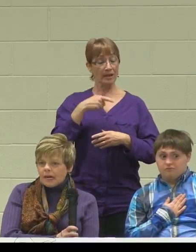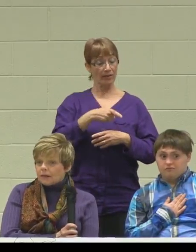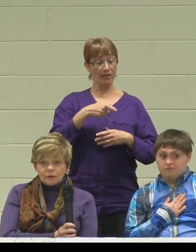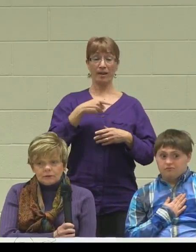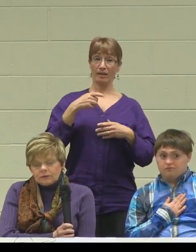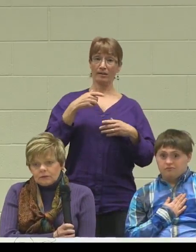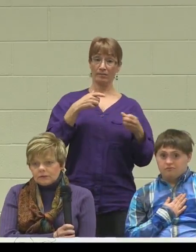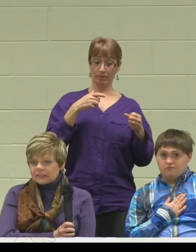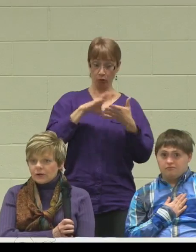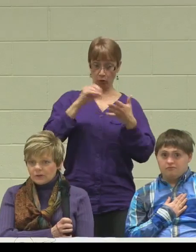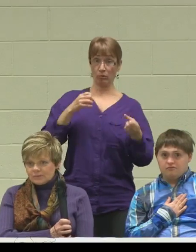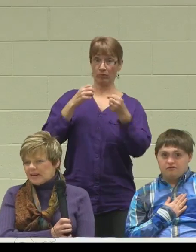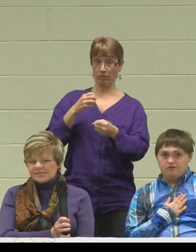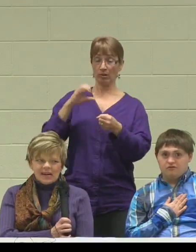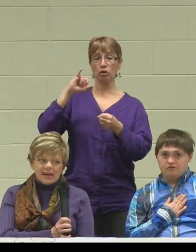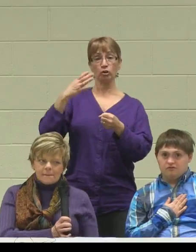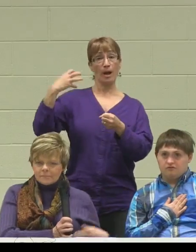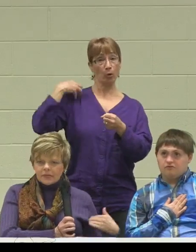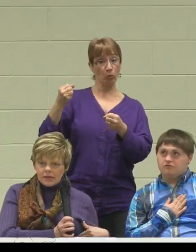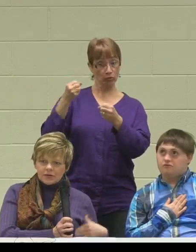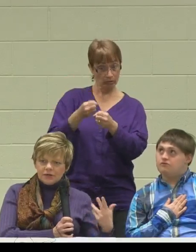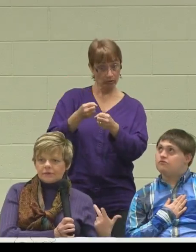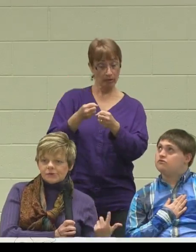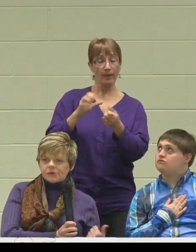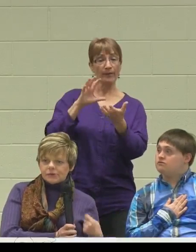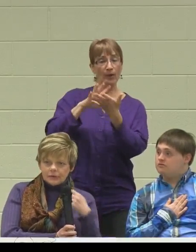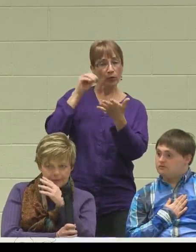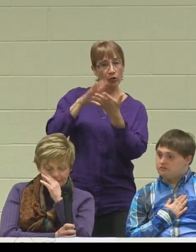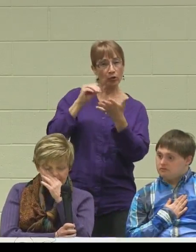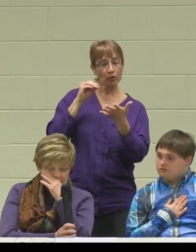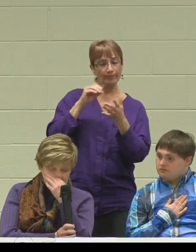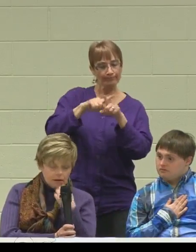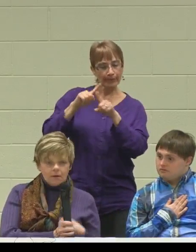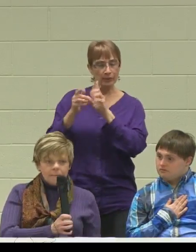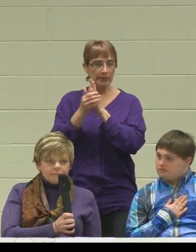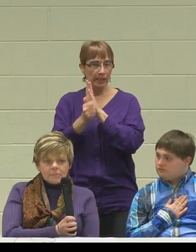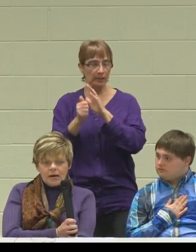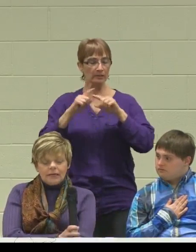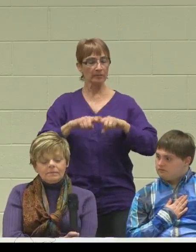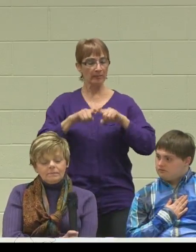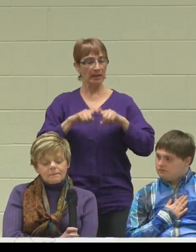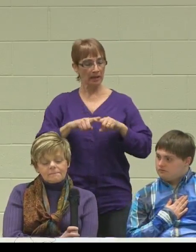and learn skills based on each individual student.